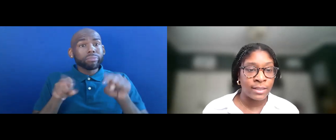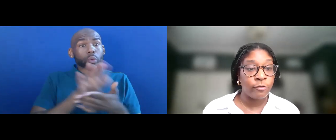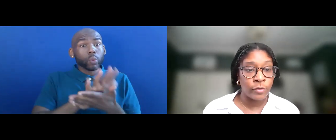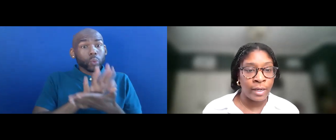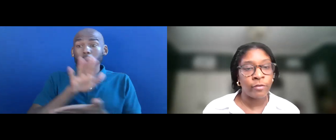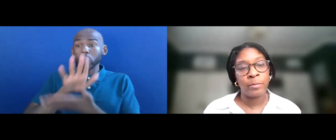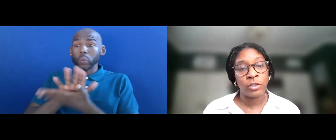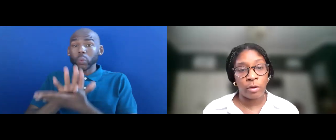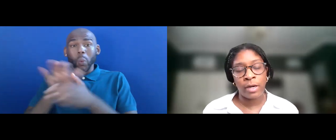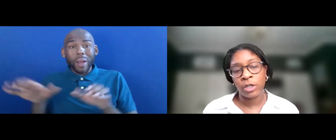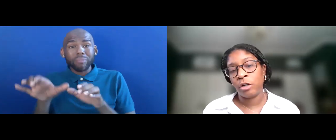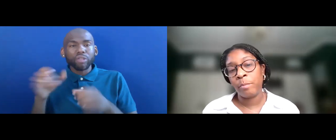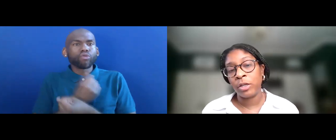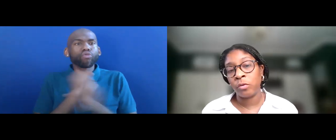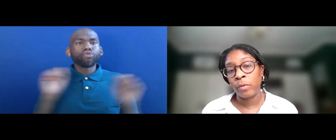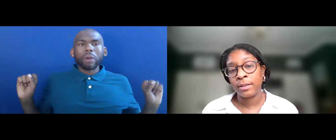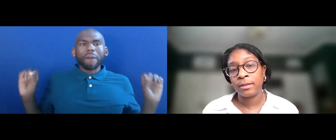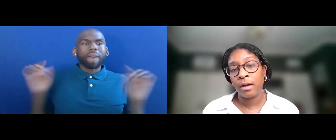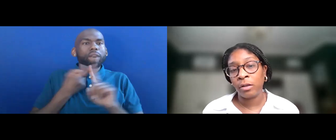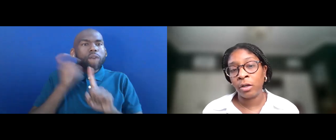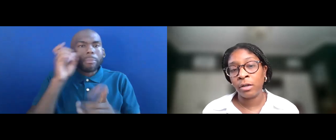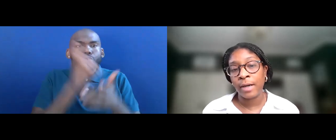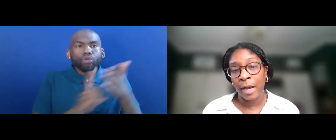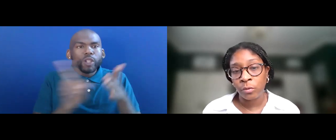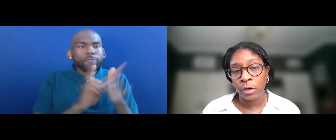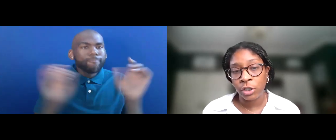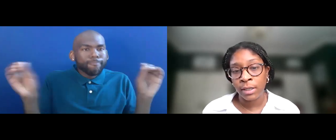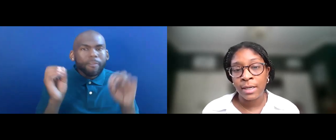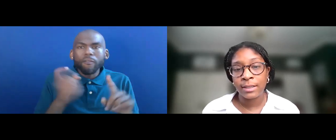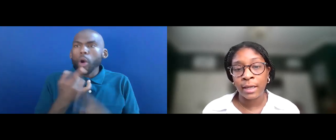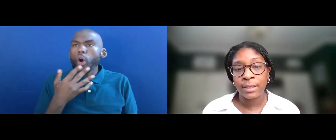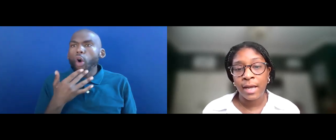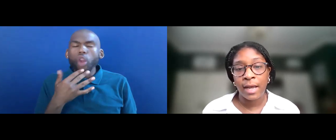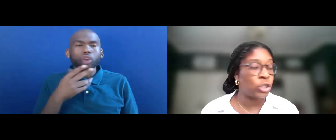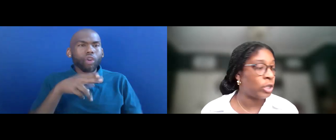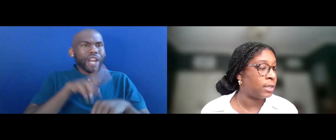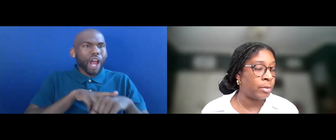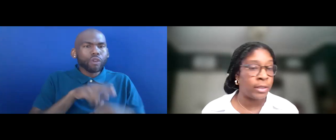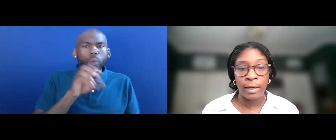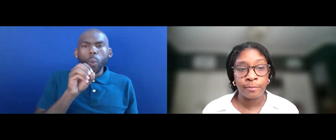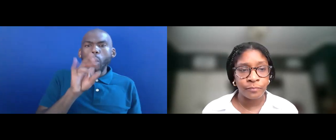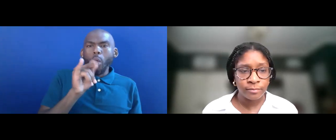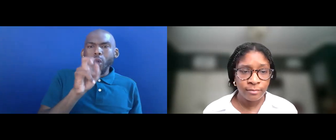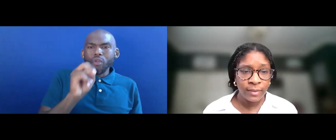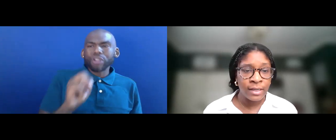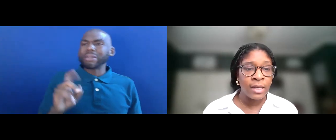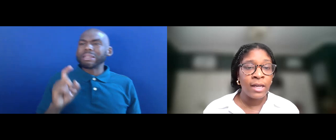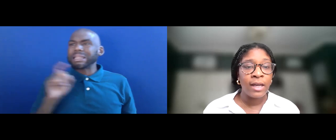SCHOOL ACTIVITIES FREE FROM DISCRIMINATION BASED ON RACE, COLOR, NATIONAL ORIGIN, SEX, AGE AND DISABILITY.